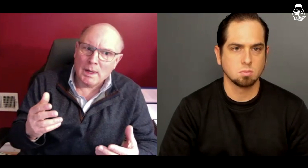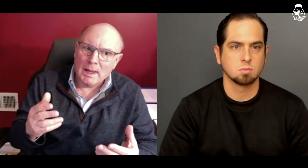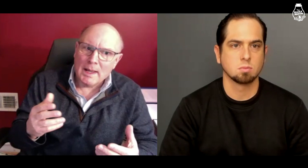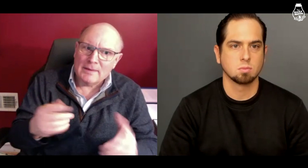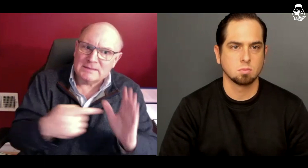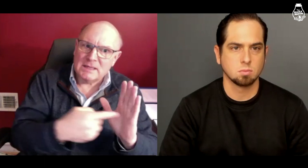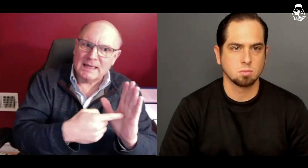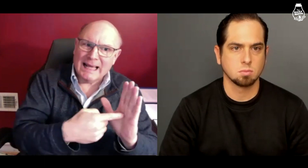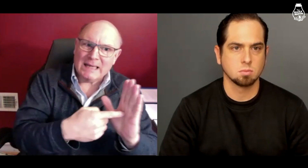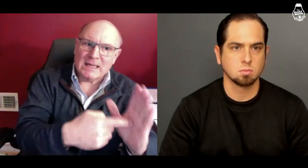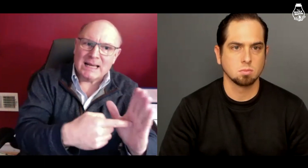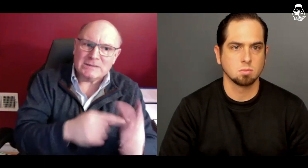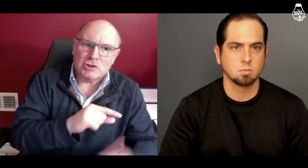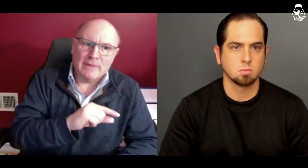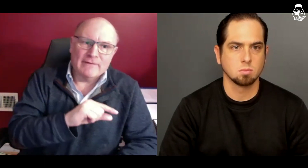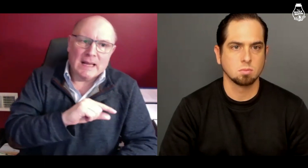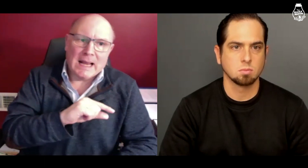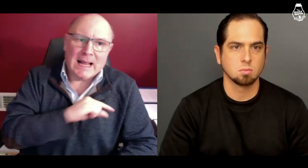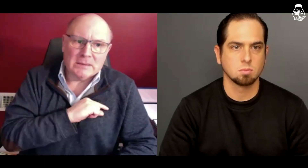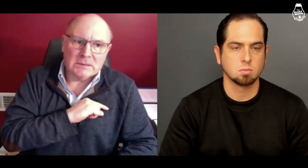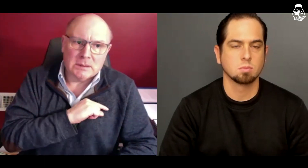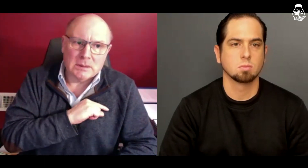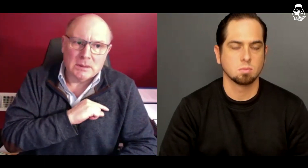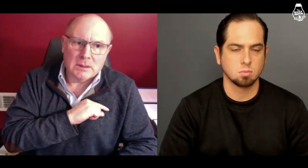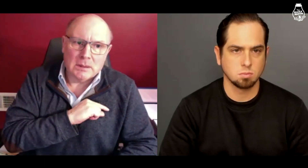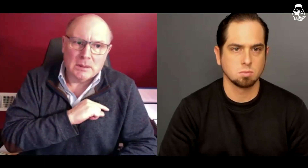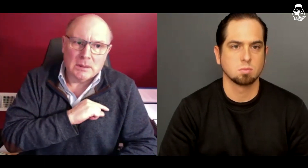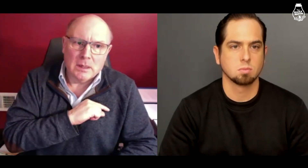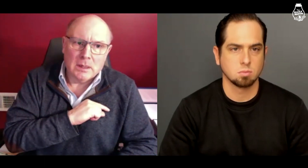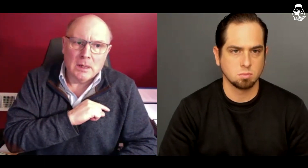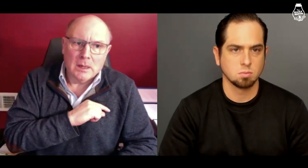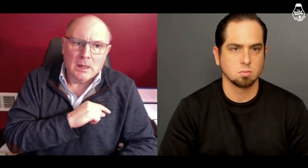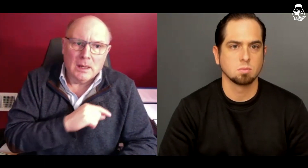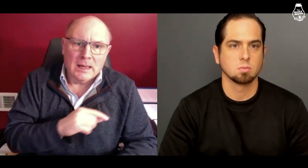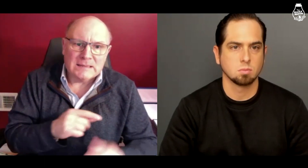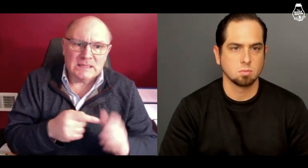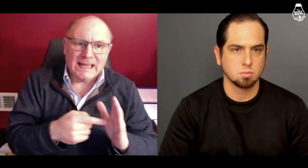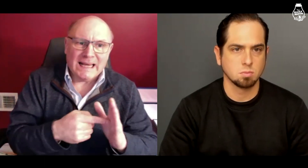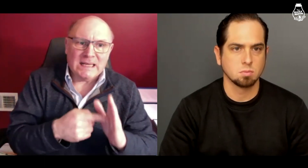That's an admission of guilt.